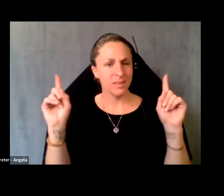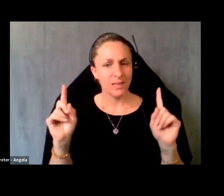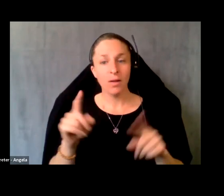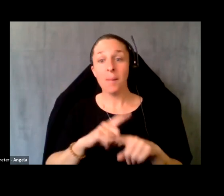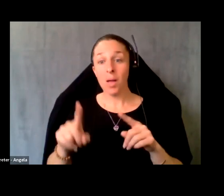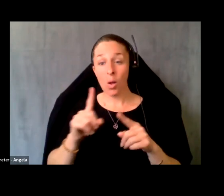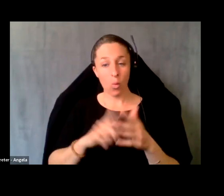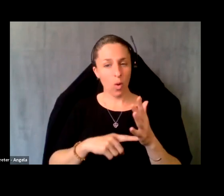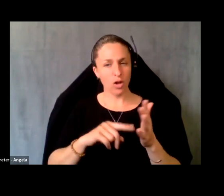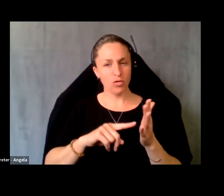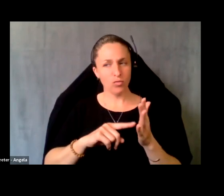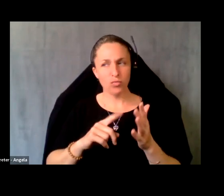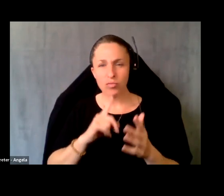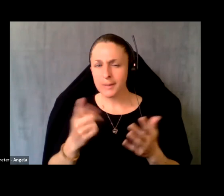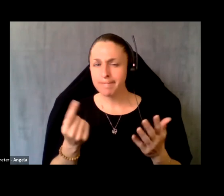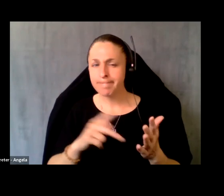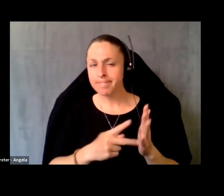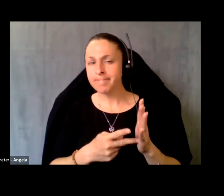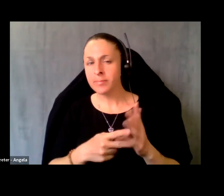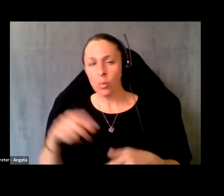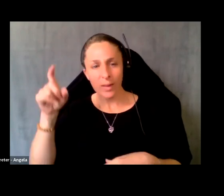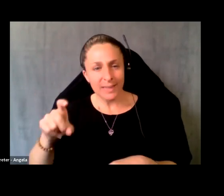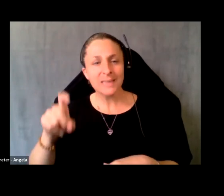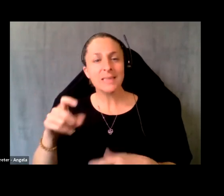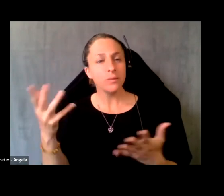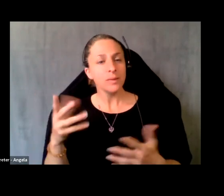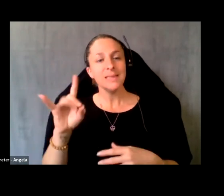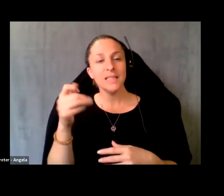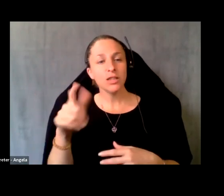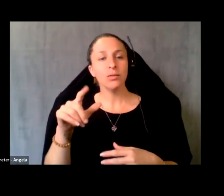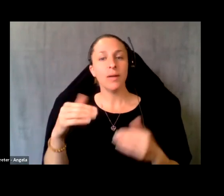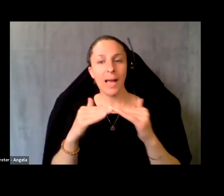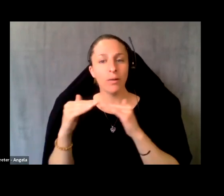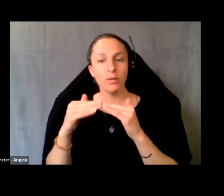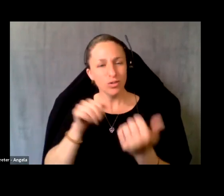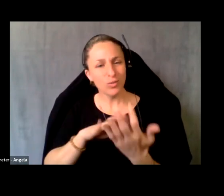what that really spurred for us was the need in digital equity to be addressing. How do you create